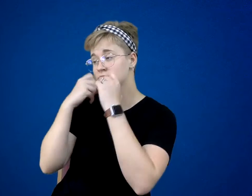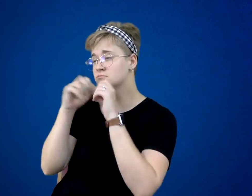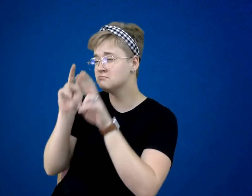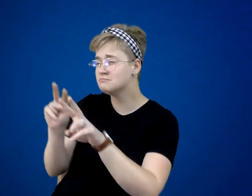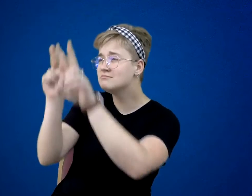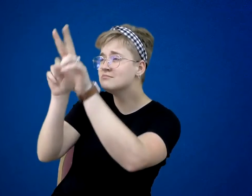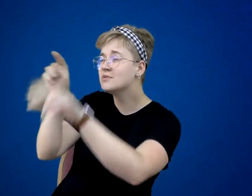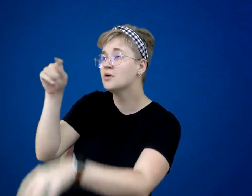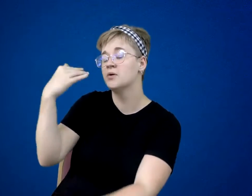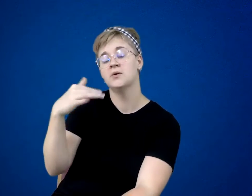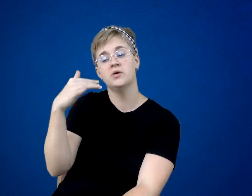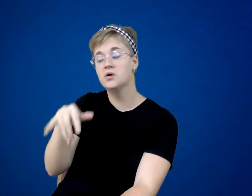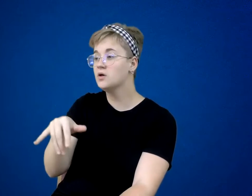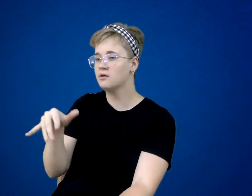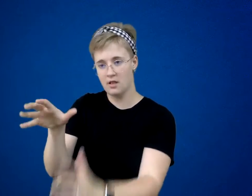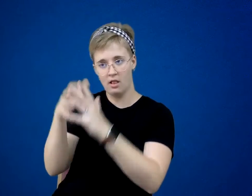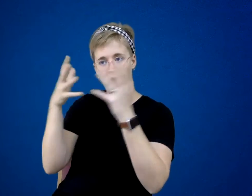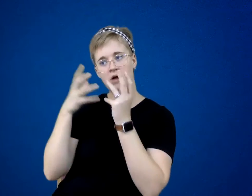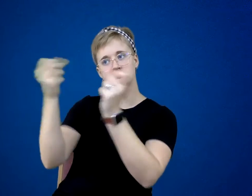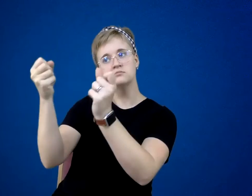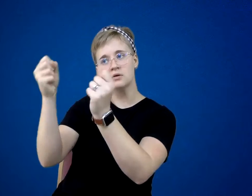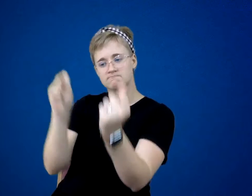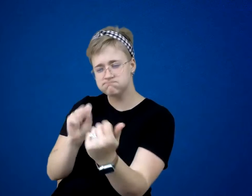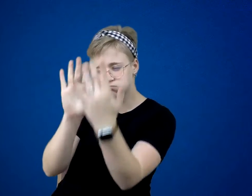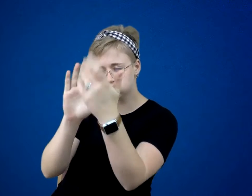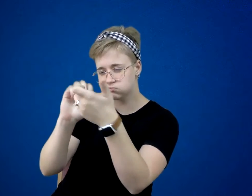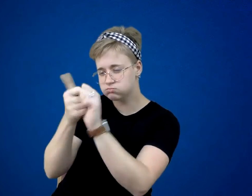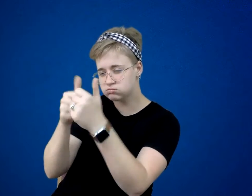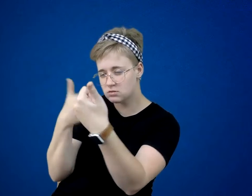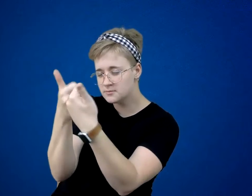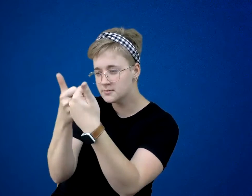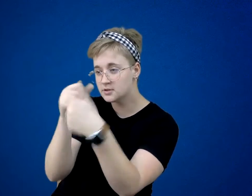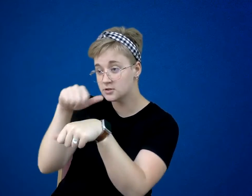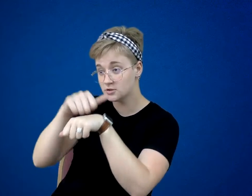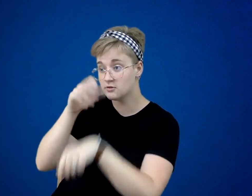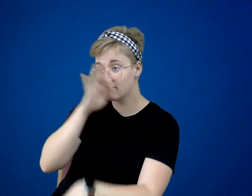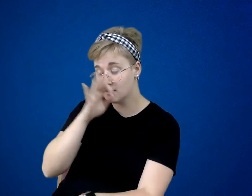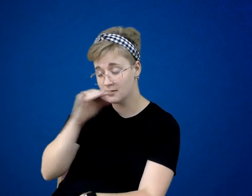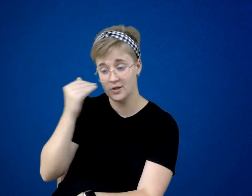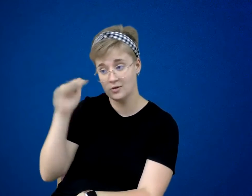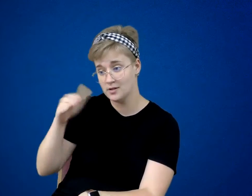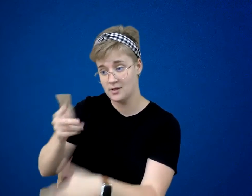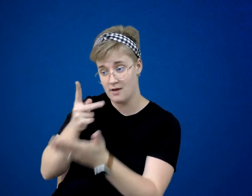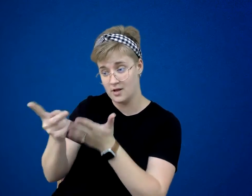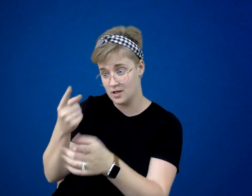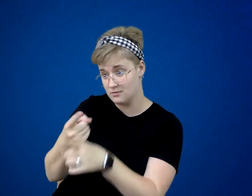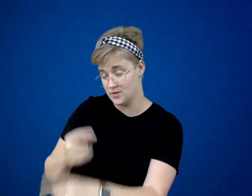You got a heap of courage, going up against the likes of Stone Fox. You know he’s never lost, don’t you?”